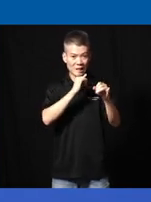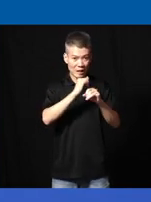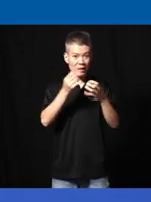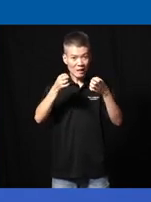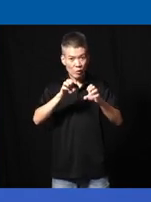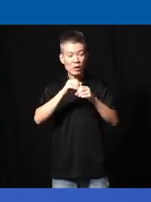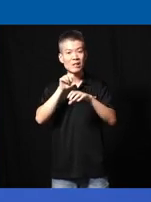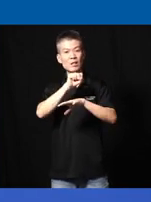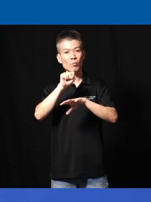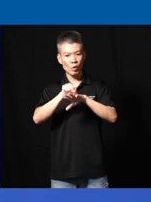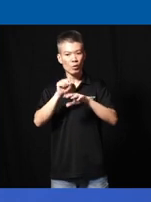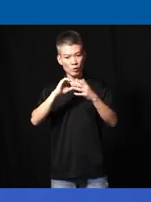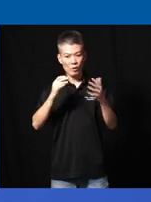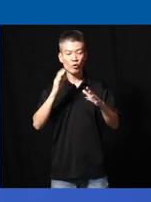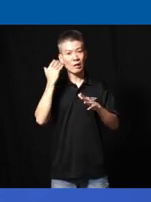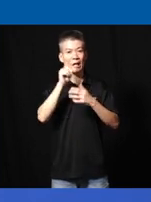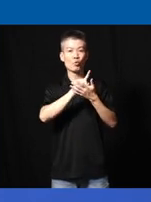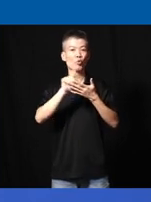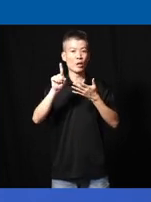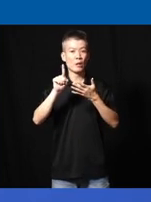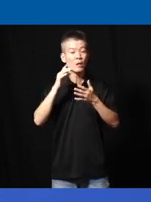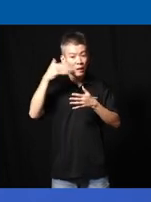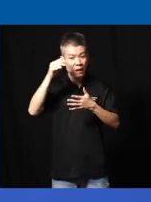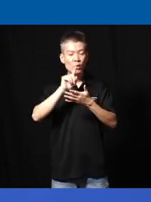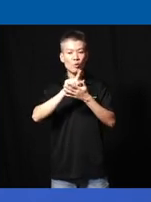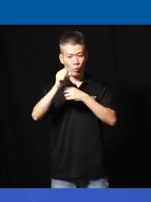Event in Singapore in fact just finished last week and next year we're going to host them